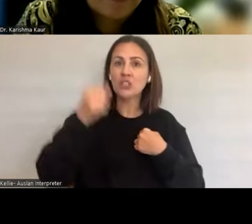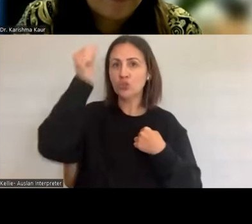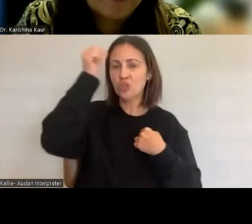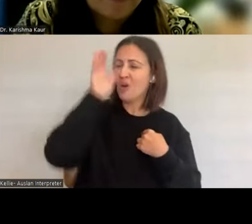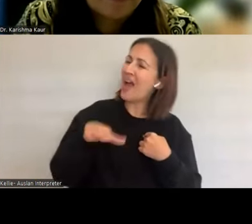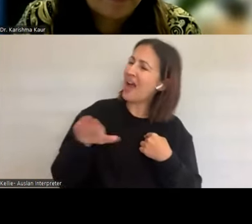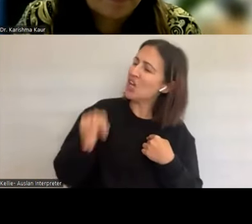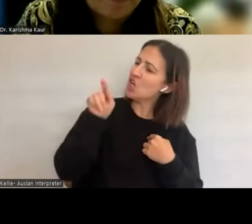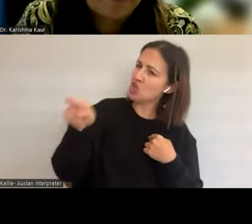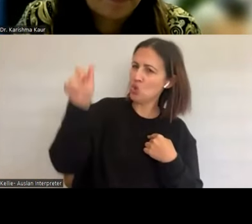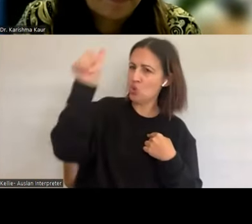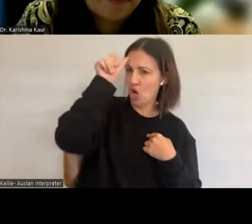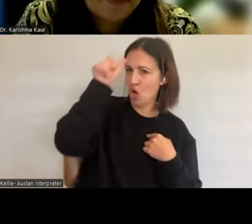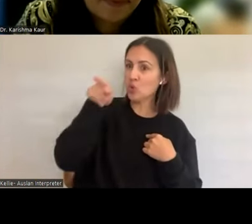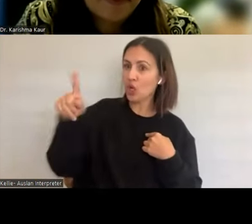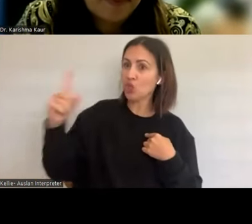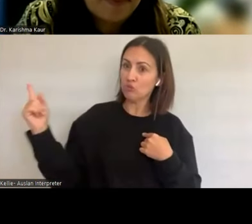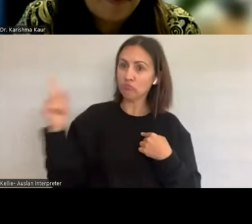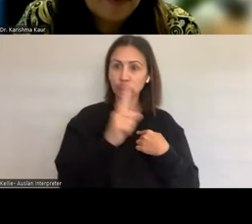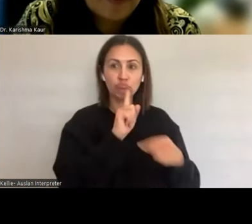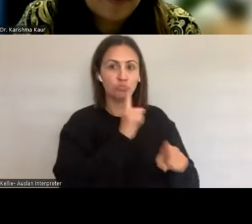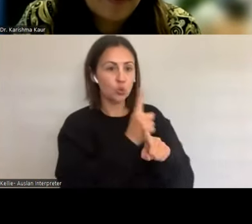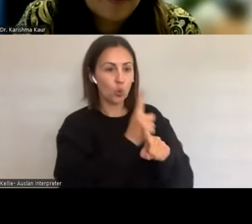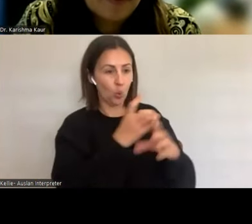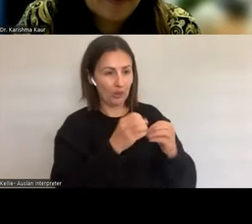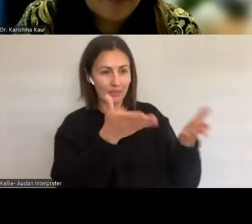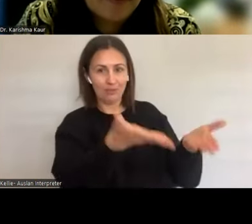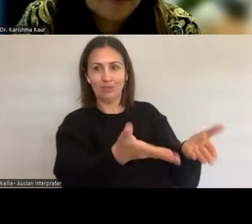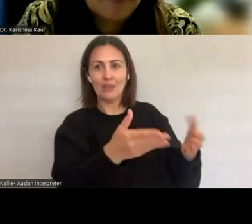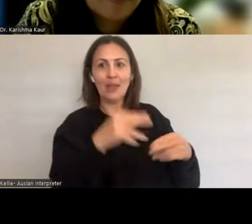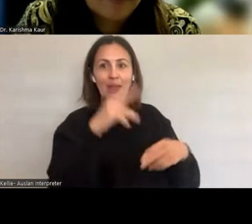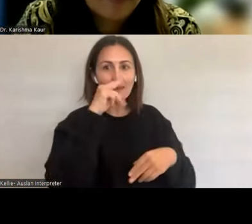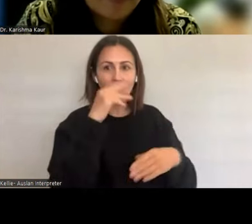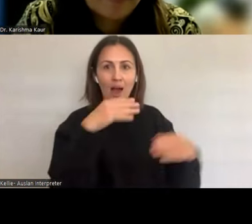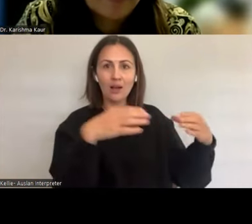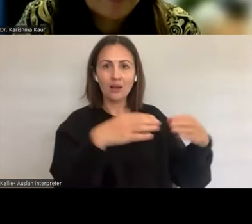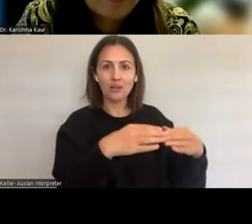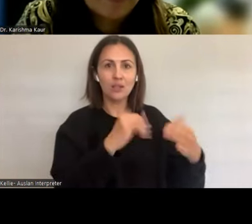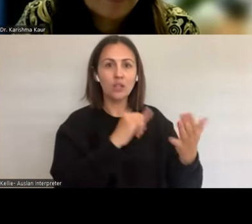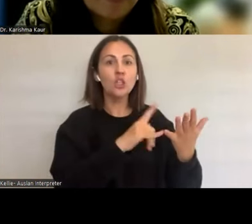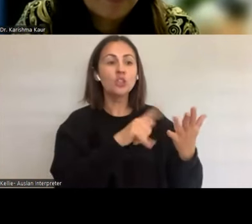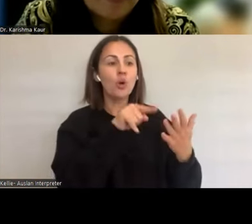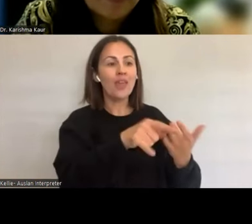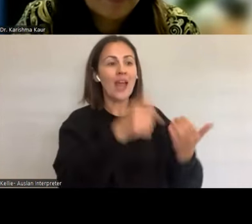in our young people and establish where they can go to find the answers that they're looking for,